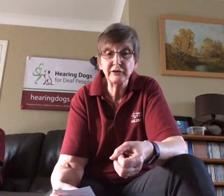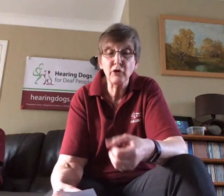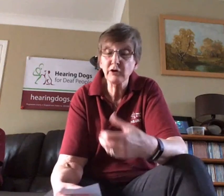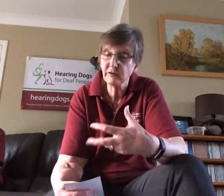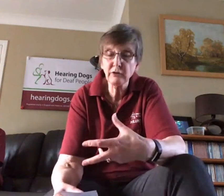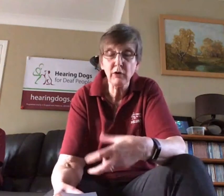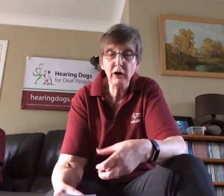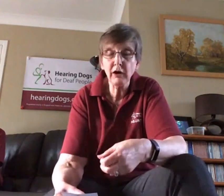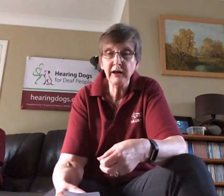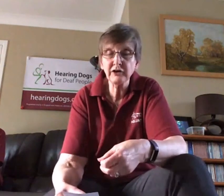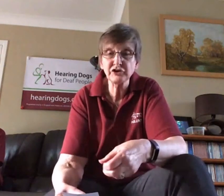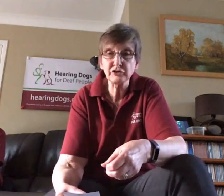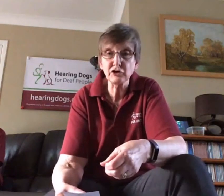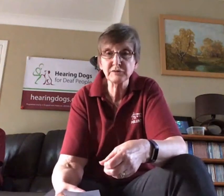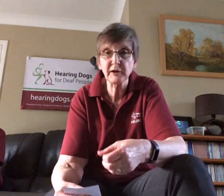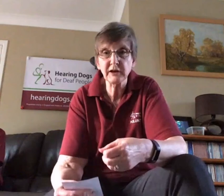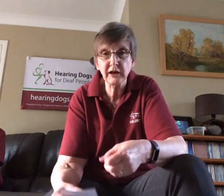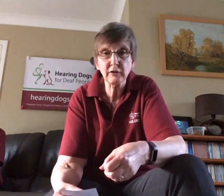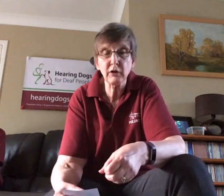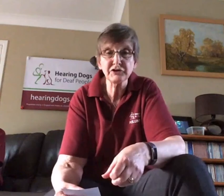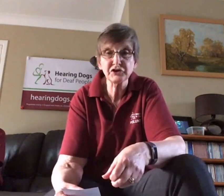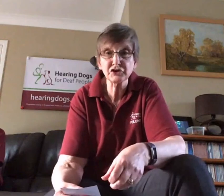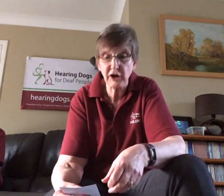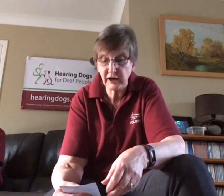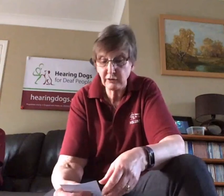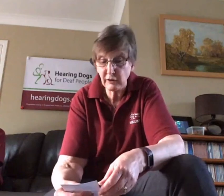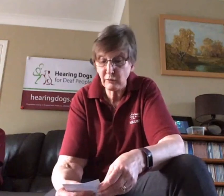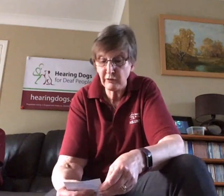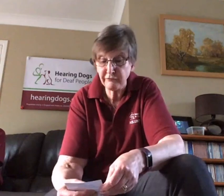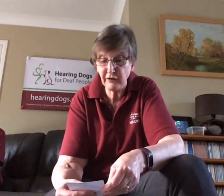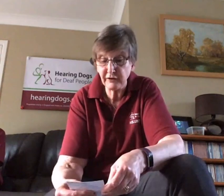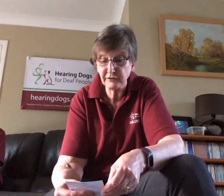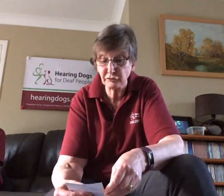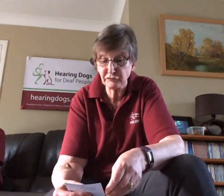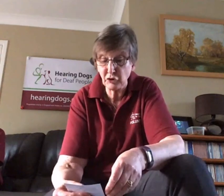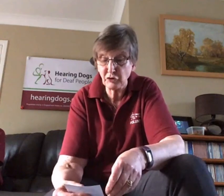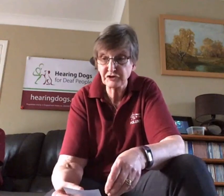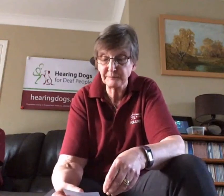Again, quite high energy dogs but again quite nice to train, both quite fun sort of dogs.